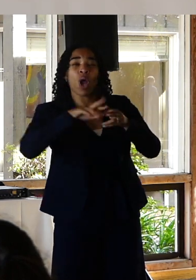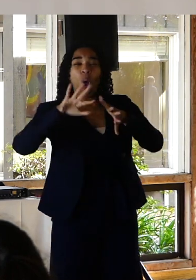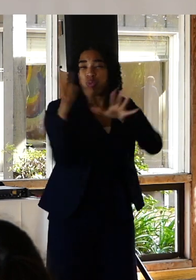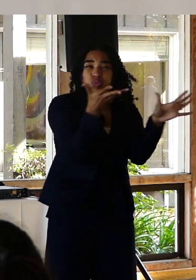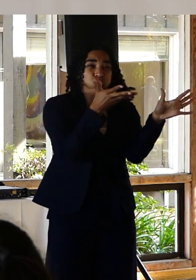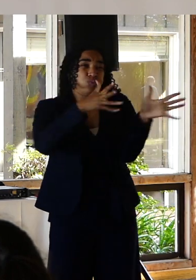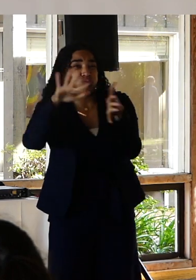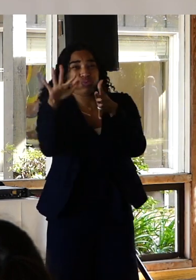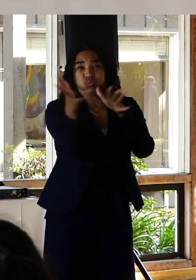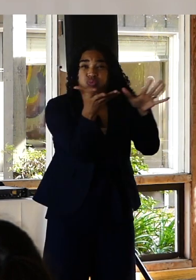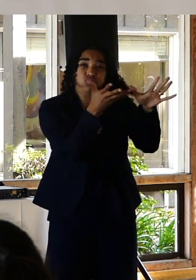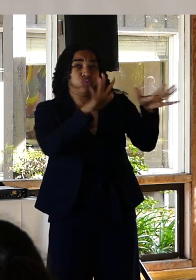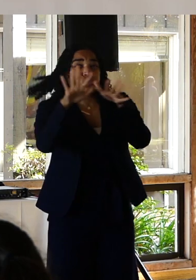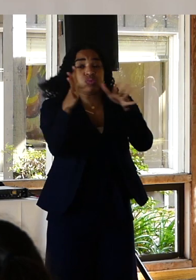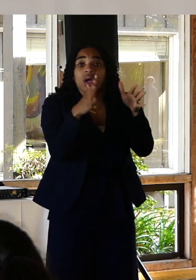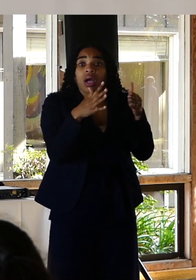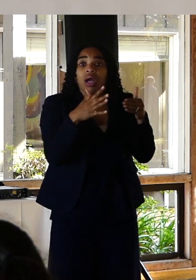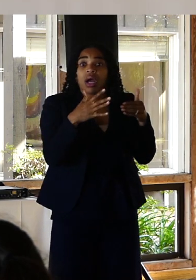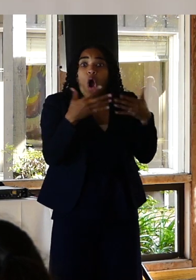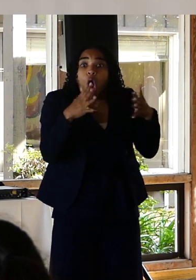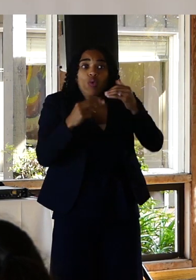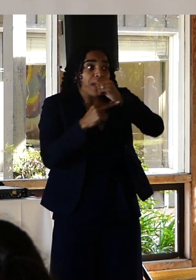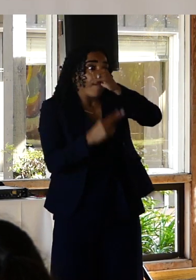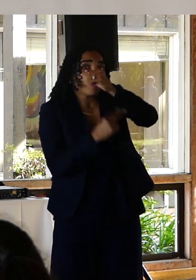this point. It is well past the time the bridge closes at 9:00 at night